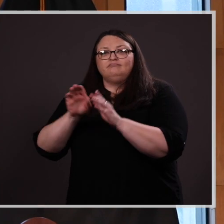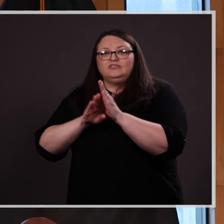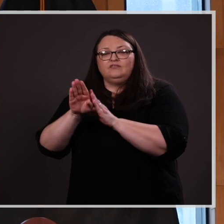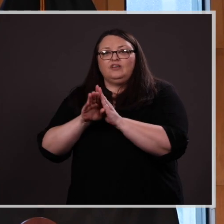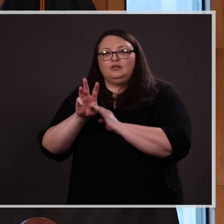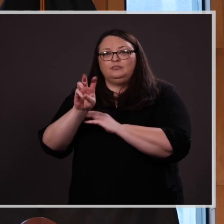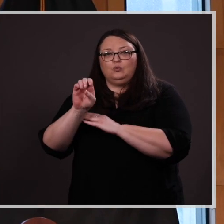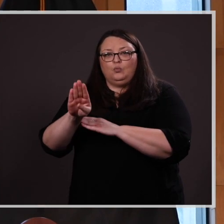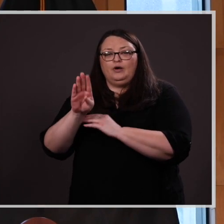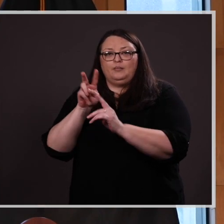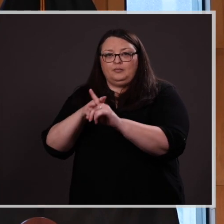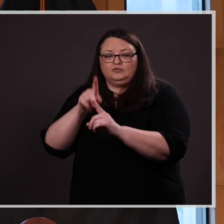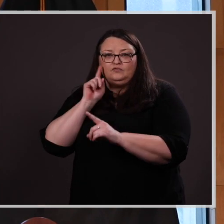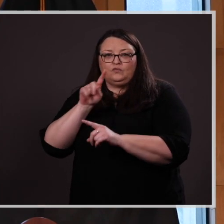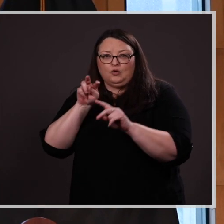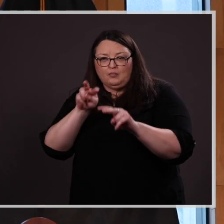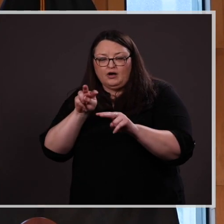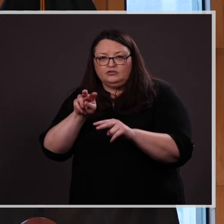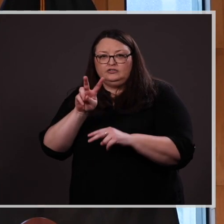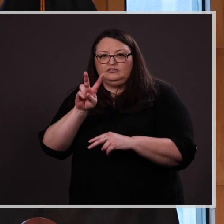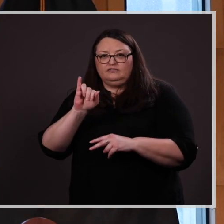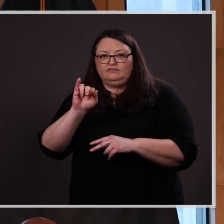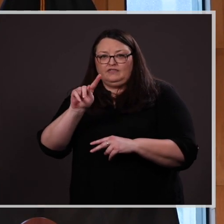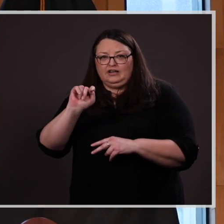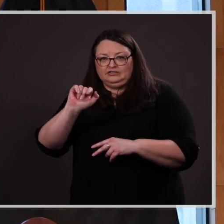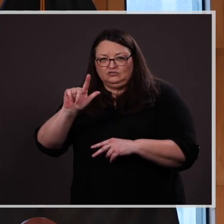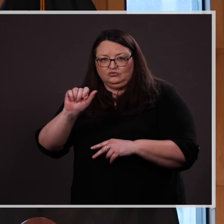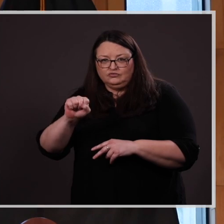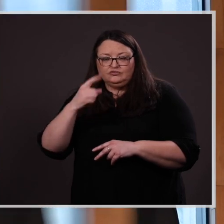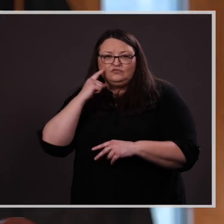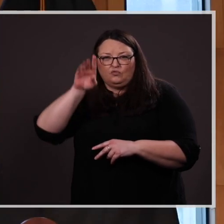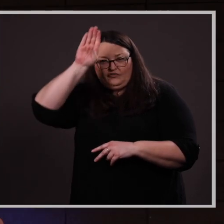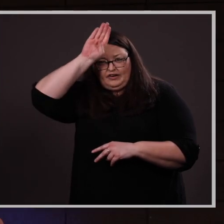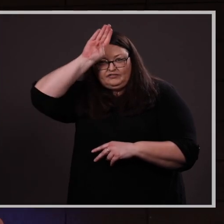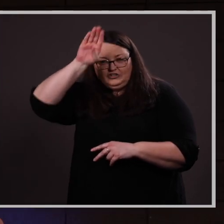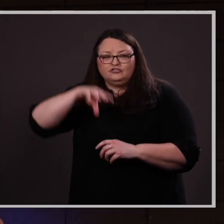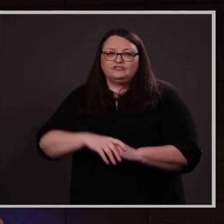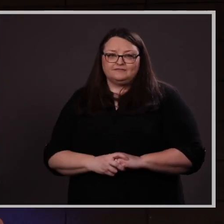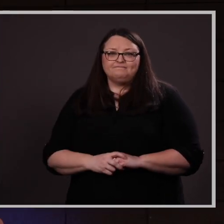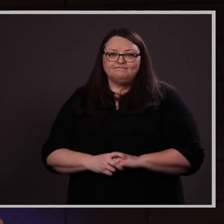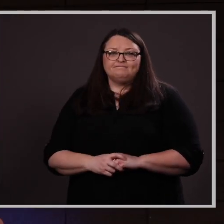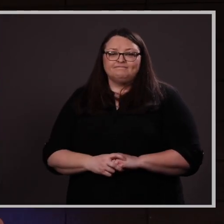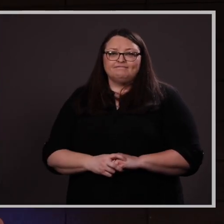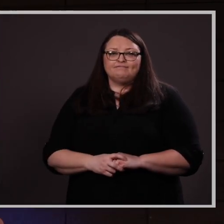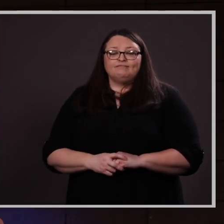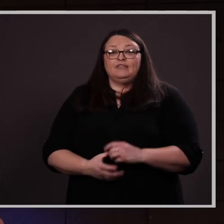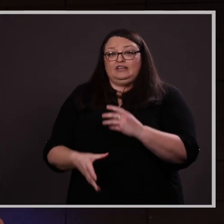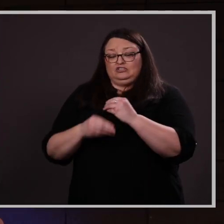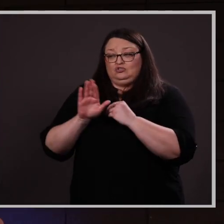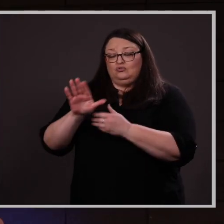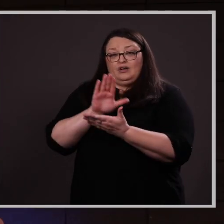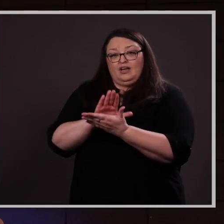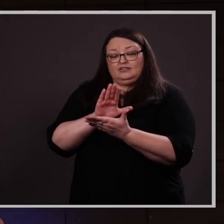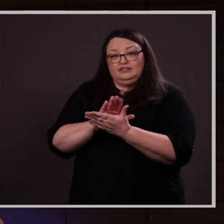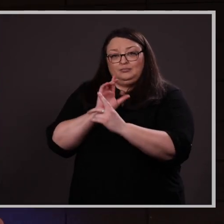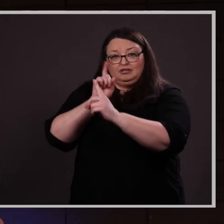application for monitoring the vitals of firefighters. In addition to all her academic endeavors,